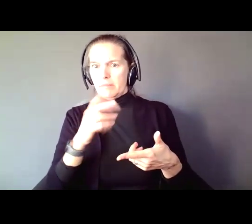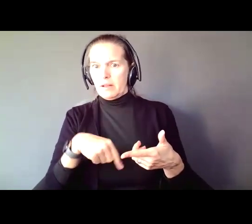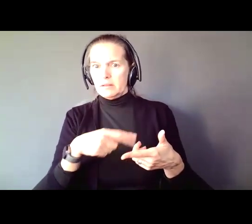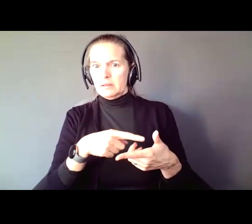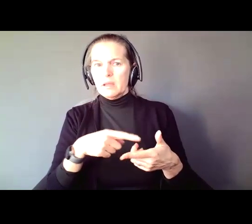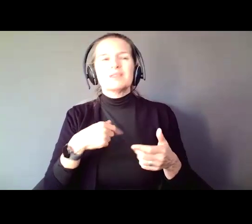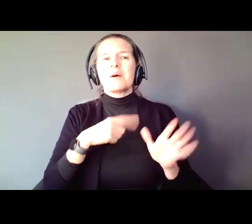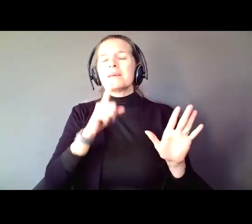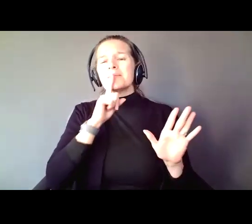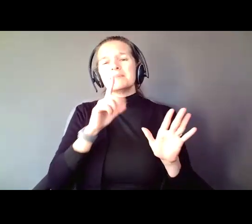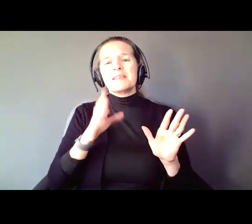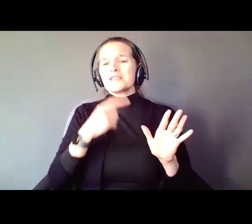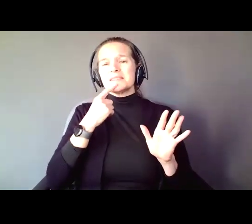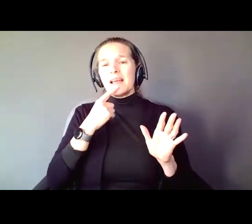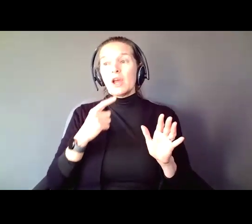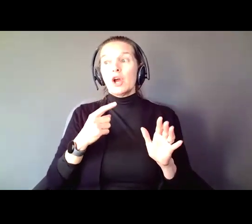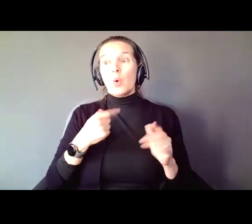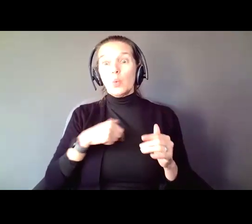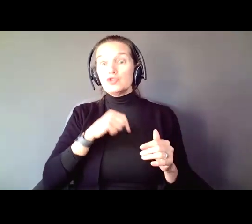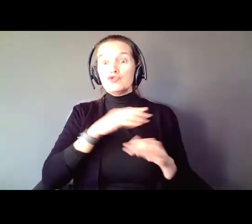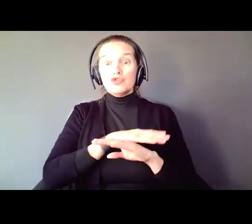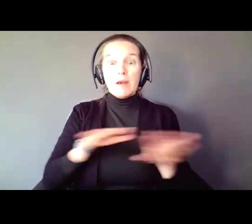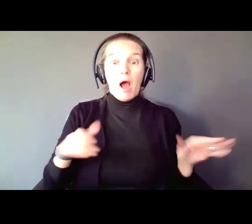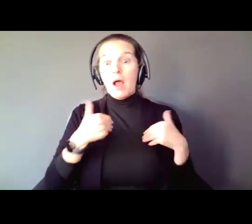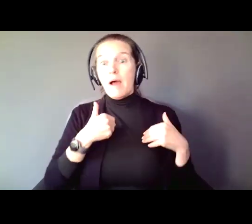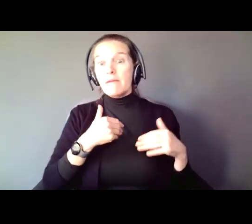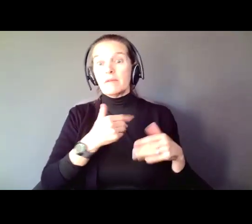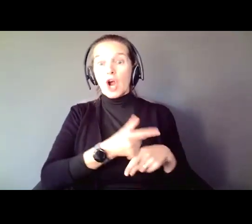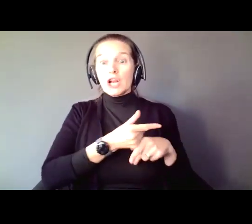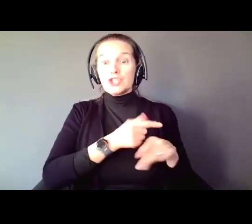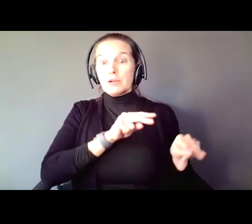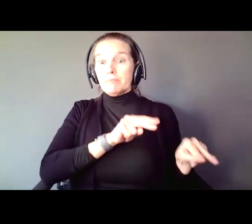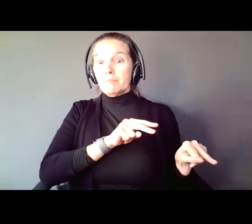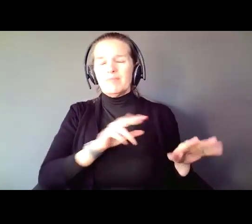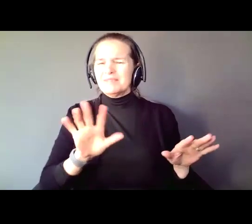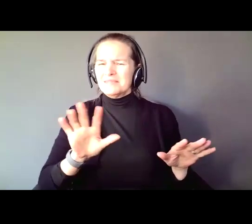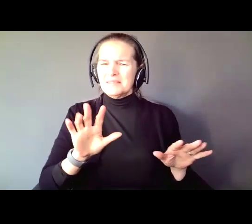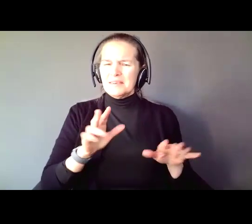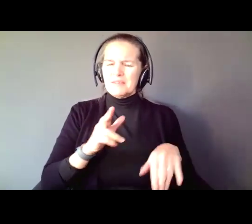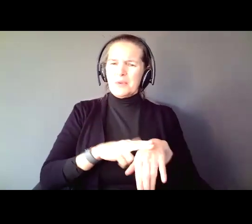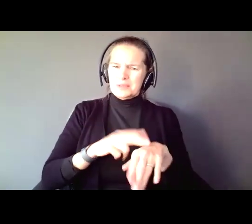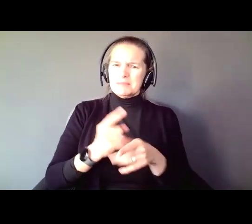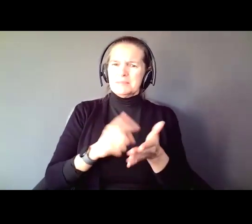guardianships. Absolutely not. Absolutely, there are times when guardianship is appropriate. When a person is so